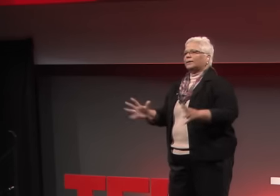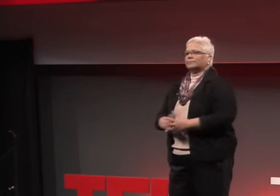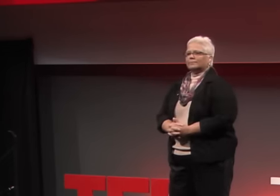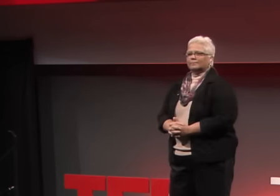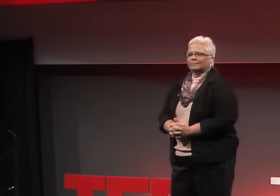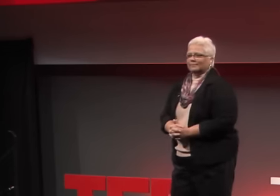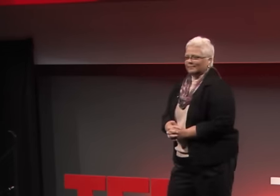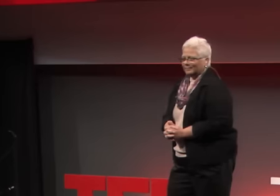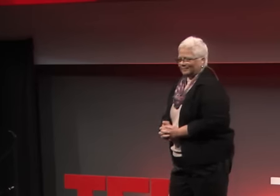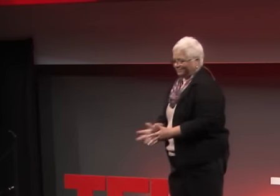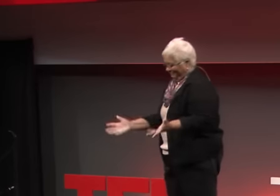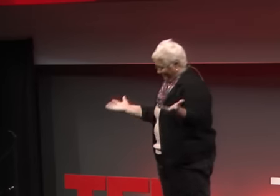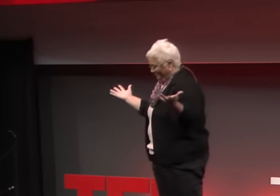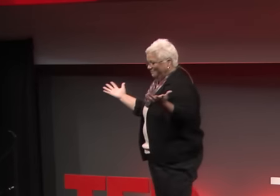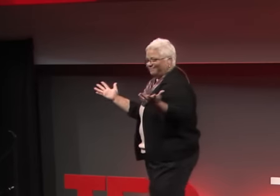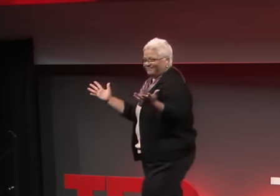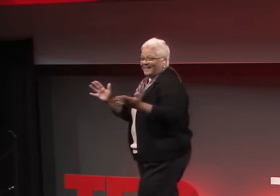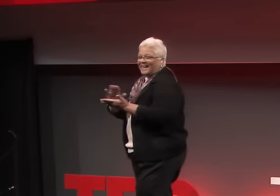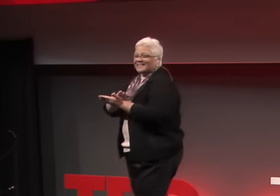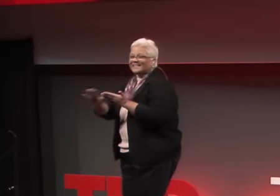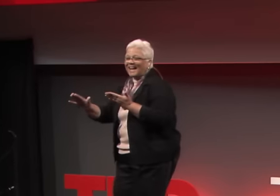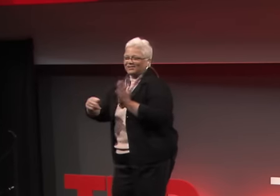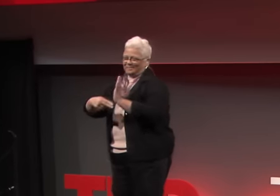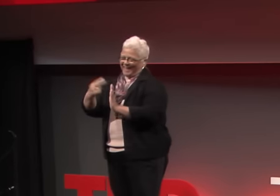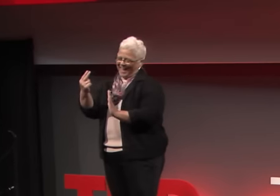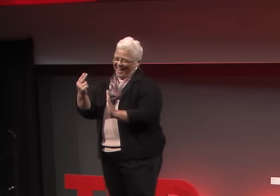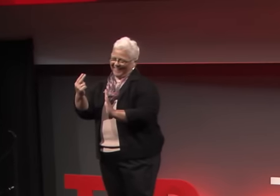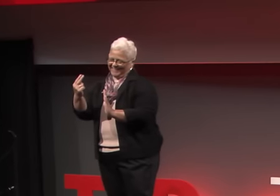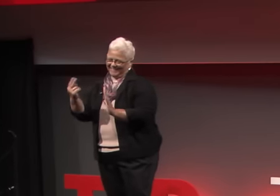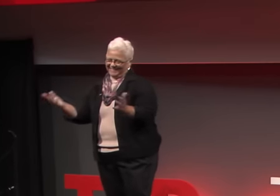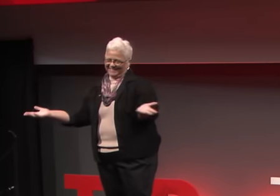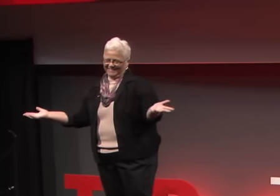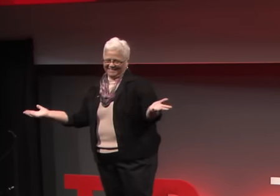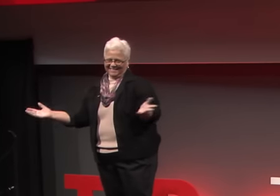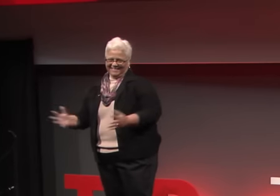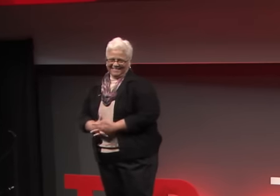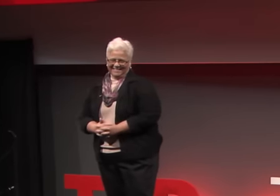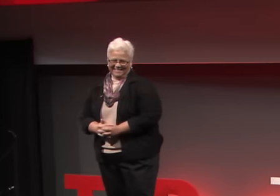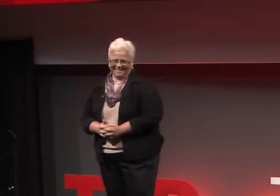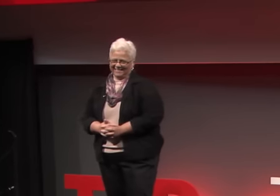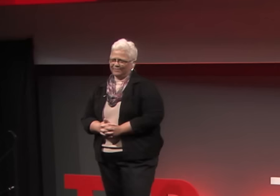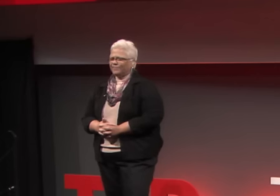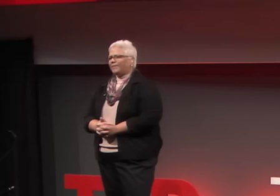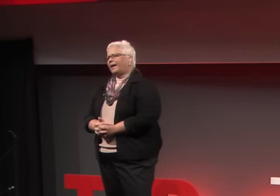"Oh, you look good," is all they'll say. It's nice to get that honesty.